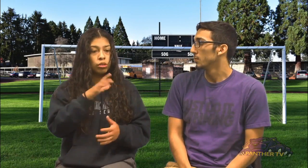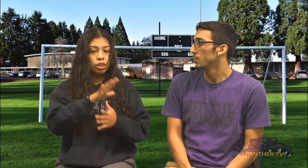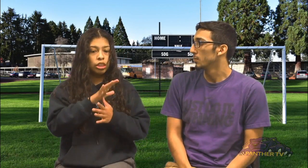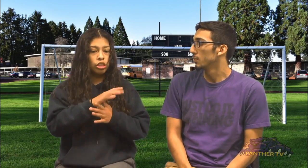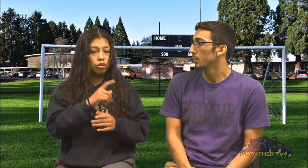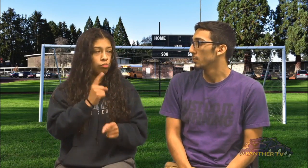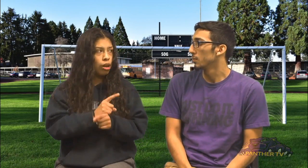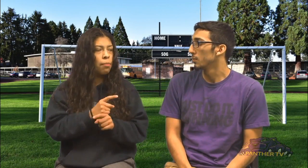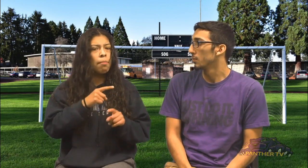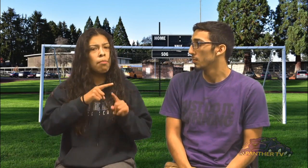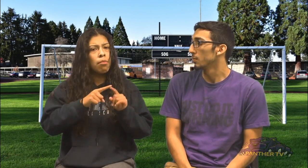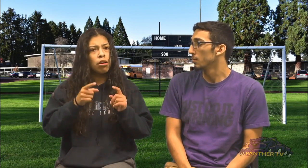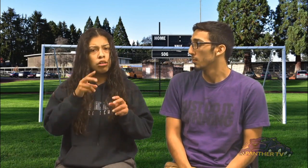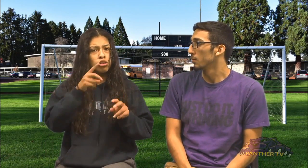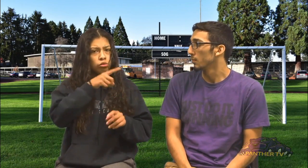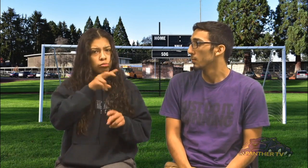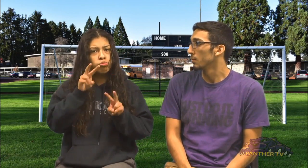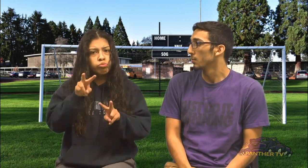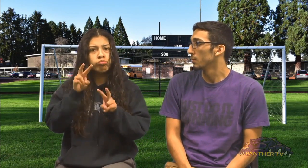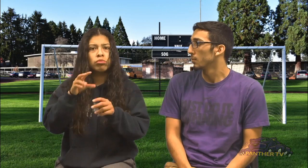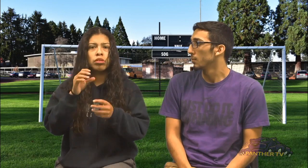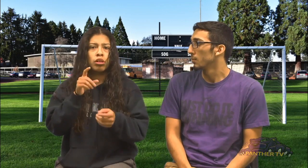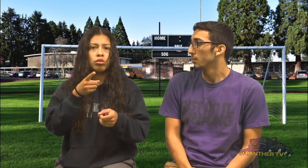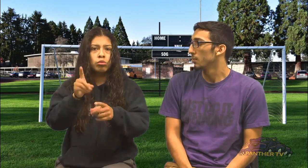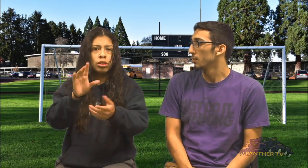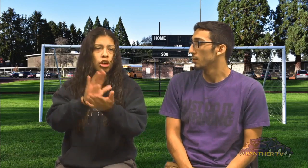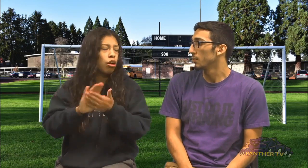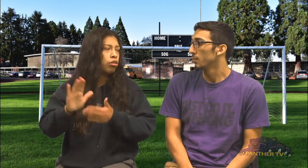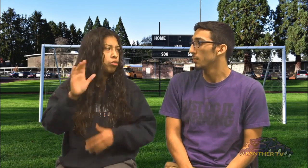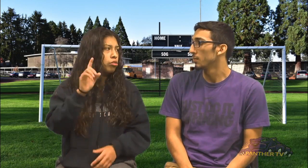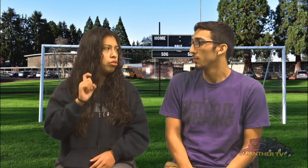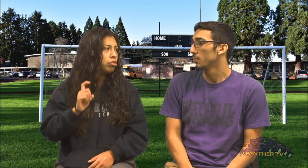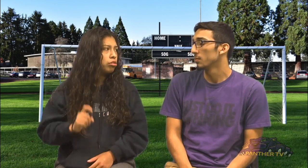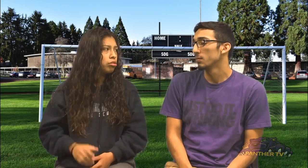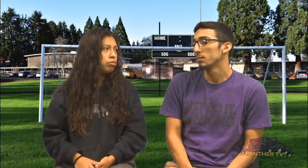You're a senior. right? But are you looking forward to soccer in college?